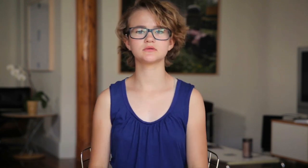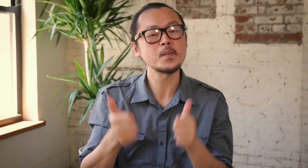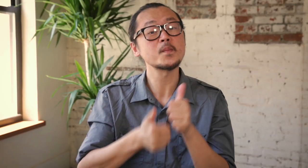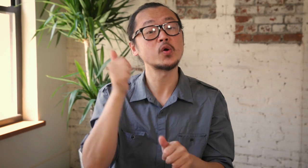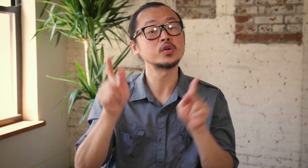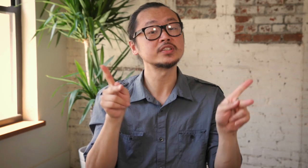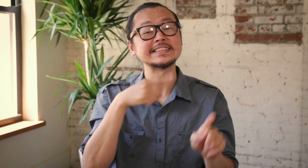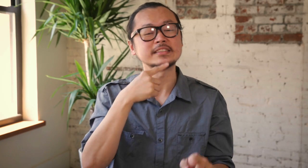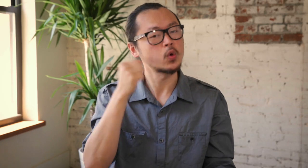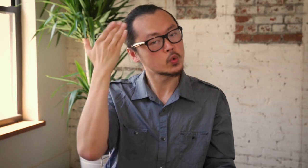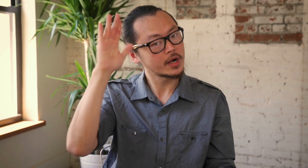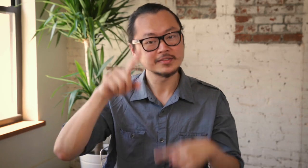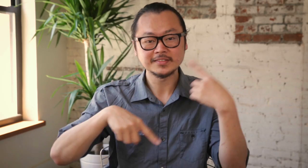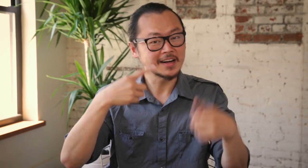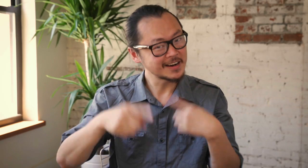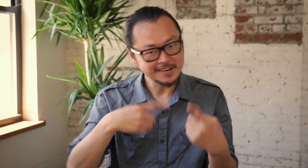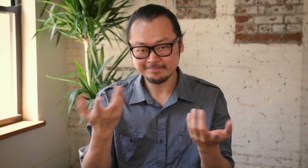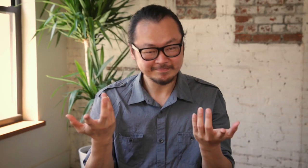Most people tell me they don't know how to sign.